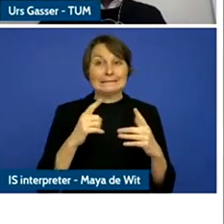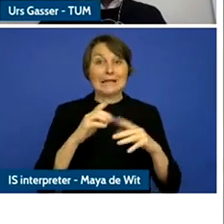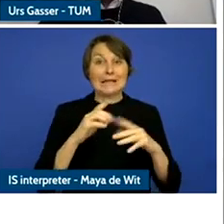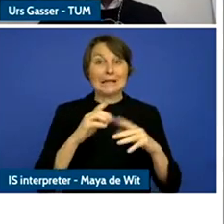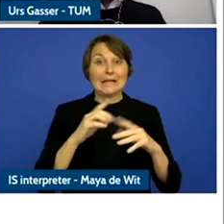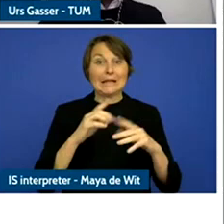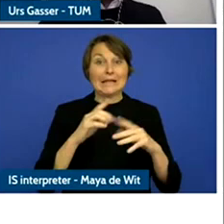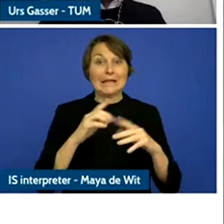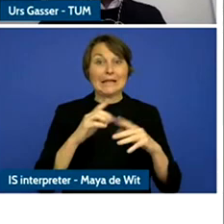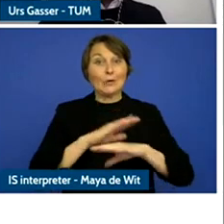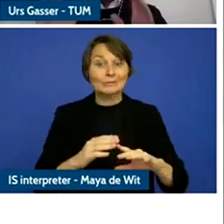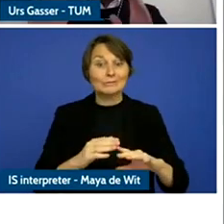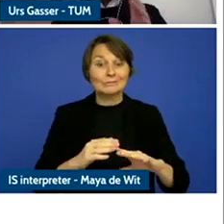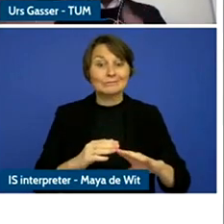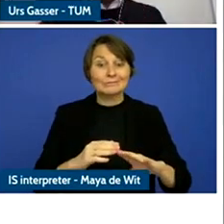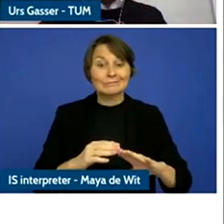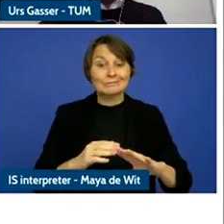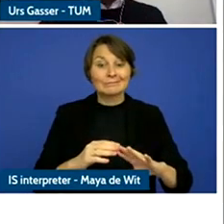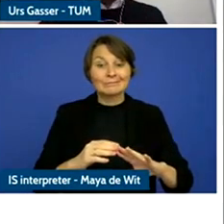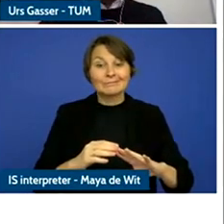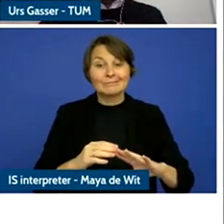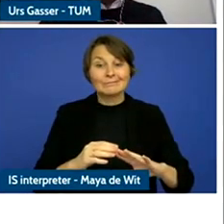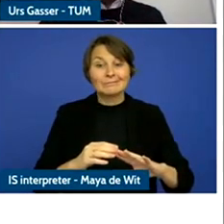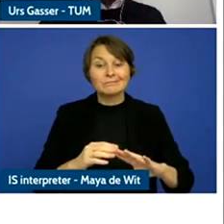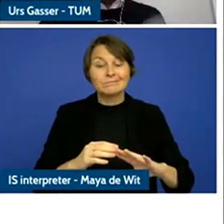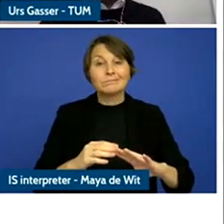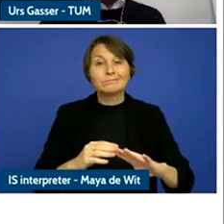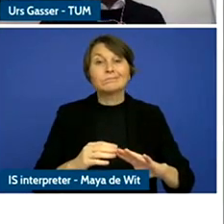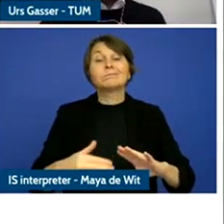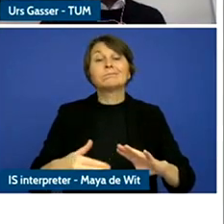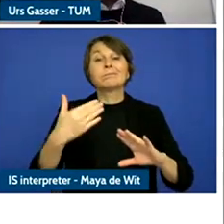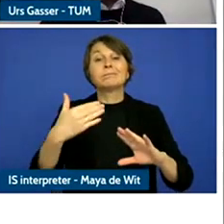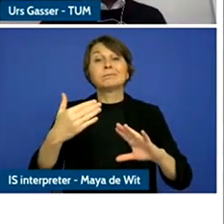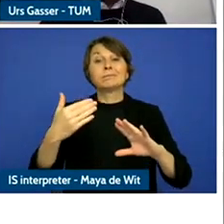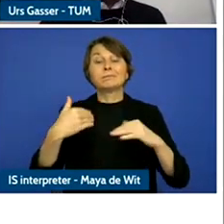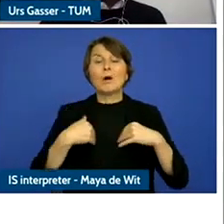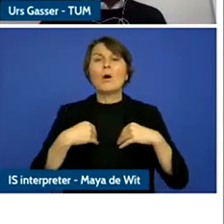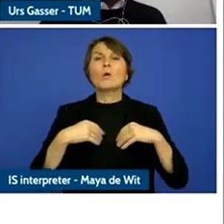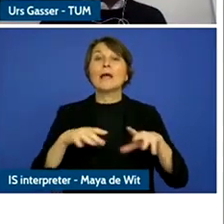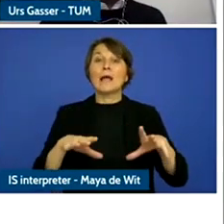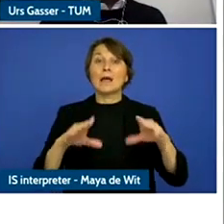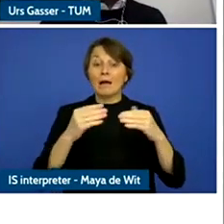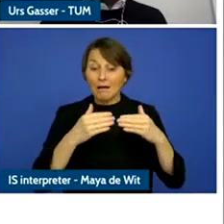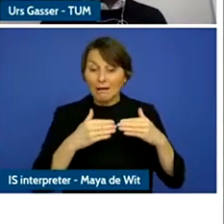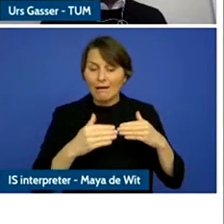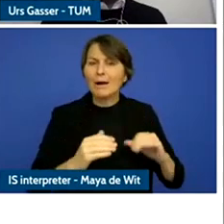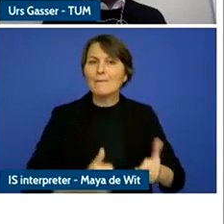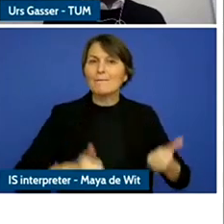having a clear understanding how to be most effective in the space.